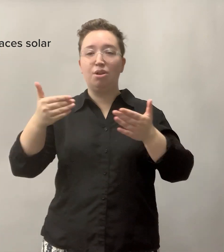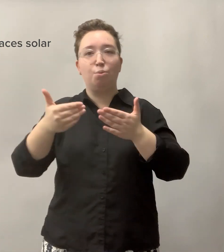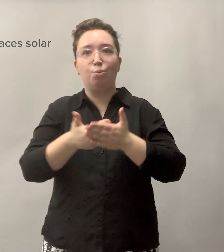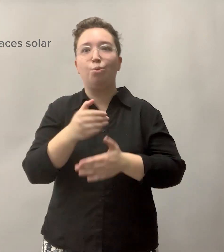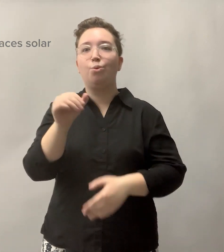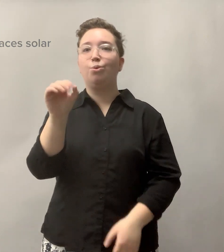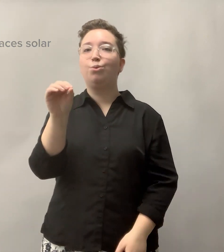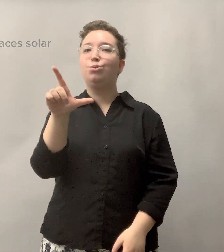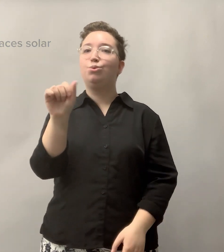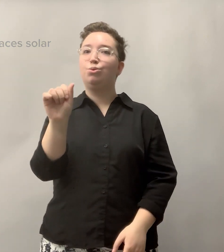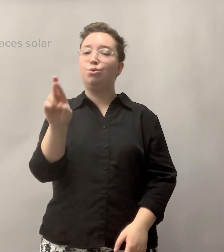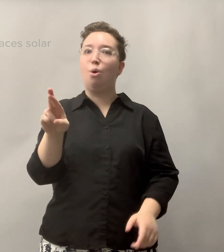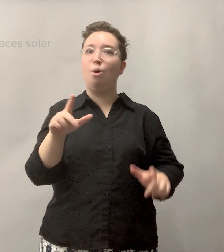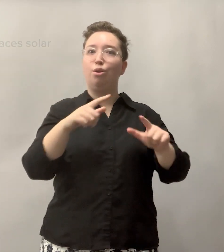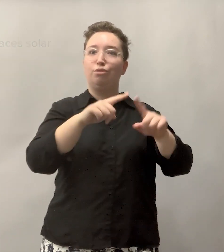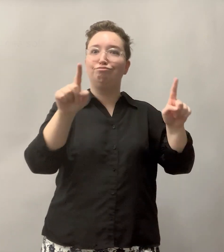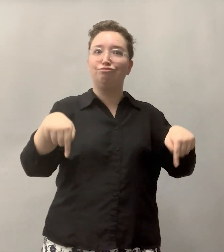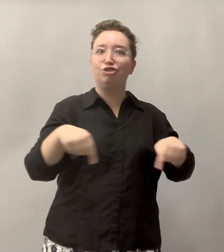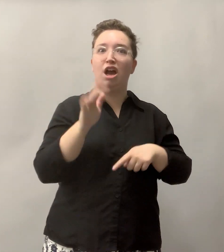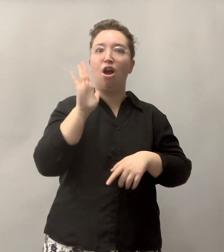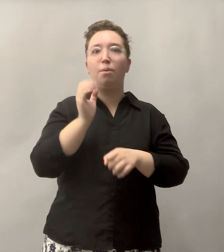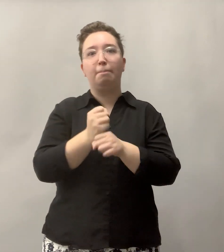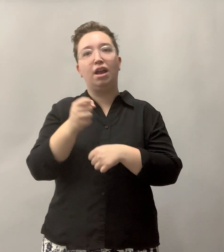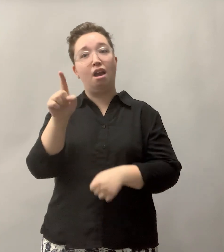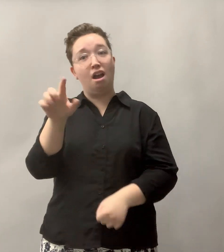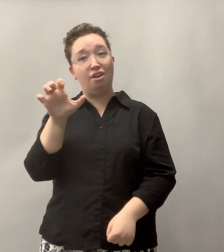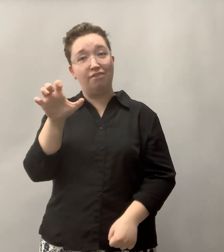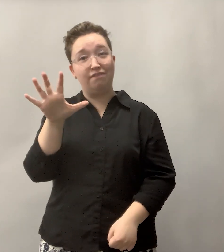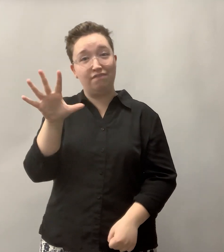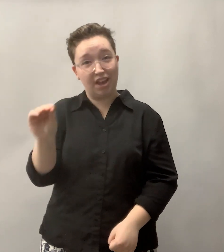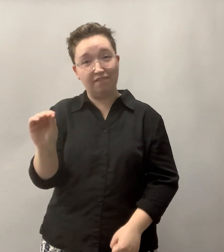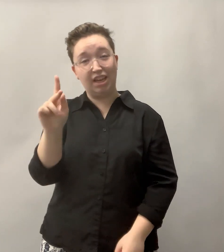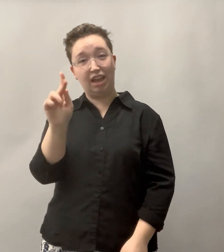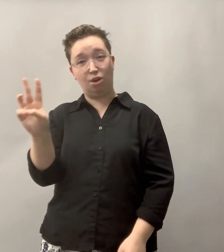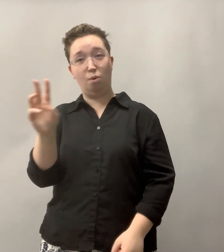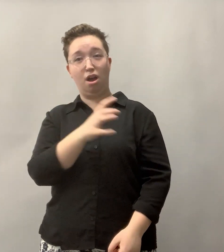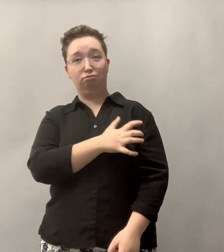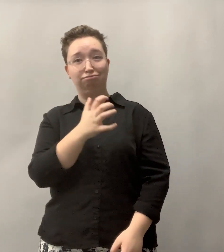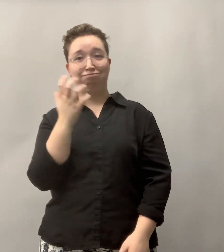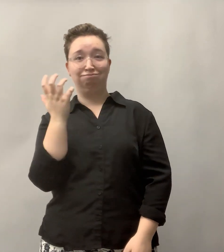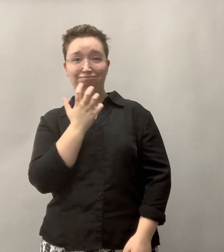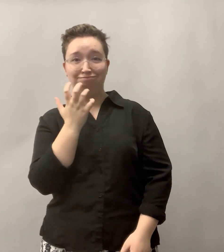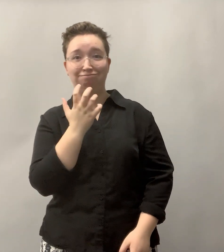This new solar array will generate 150 kilowatts of power.